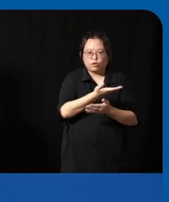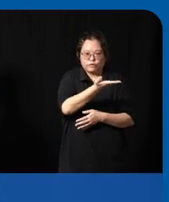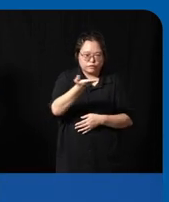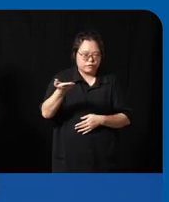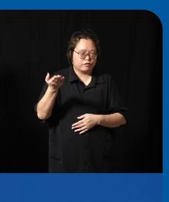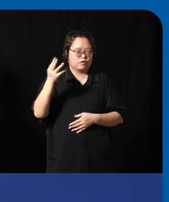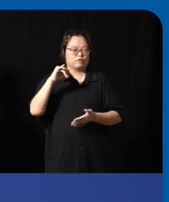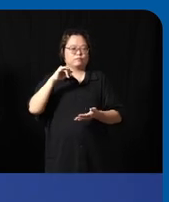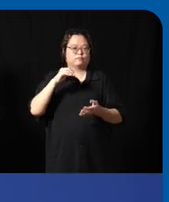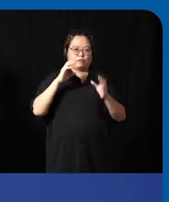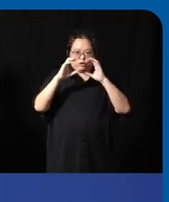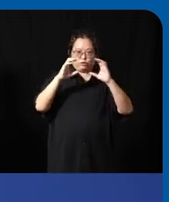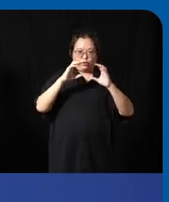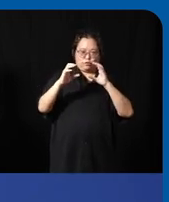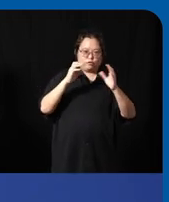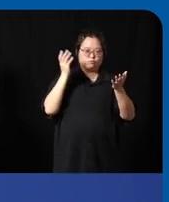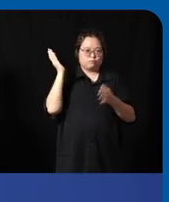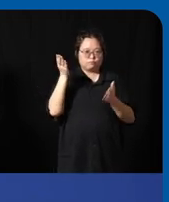discussions and I think you all deserve a warm Applause thank